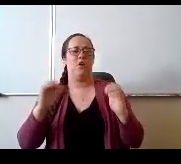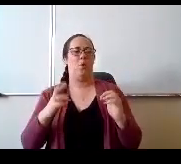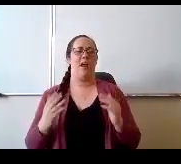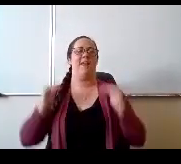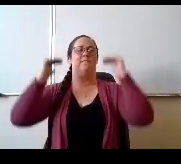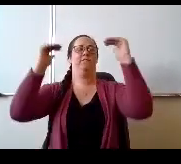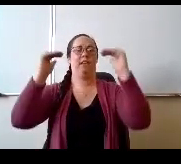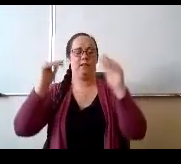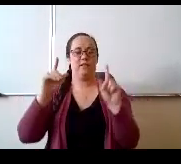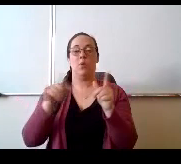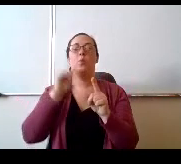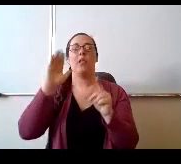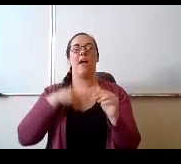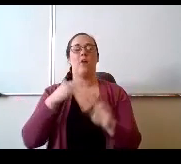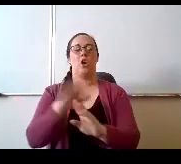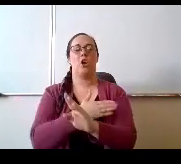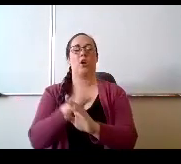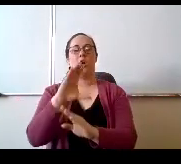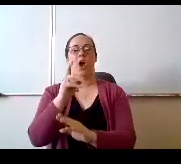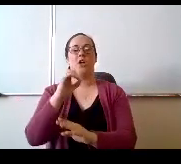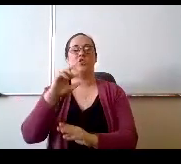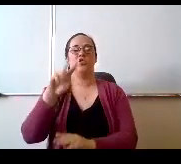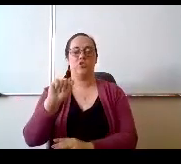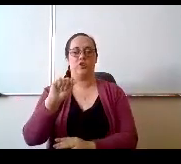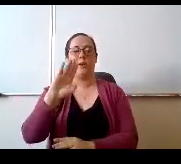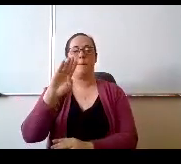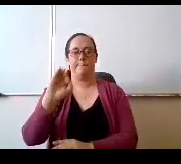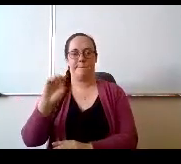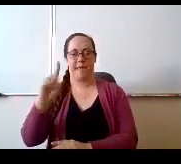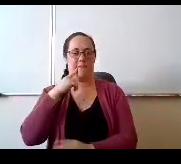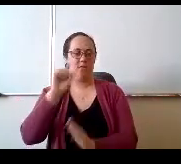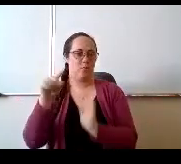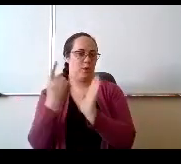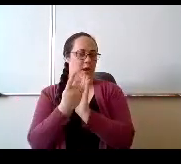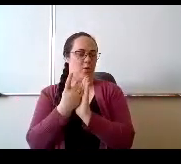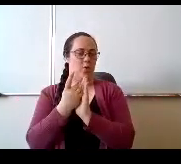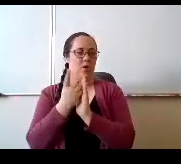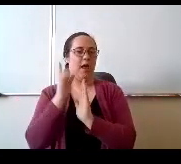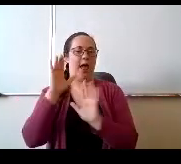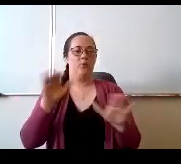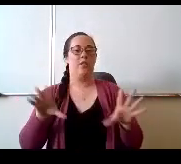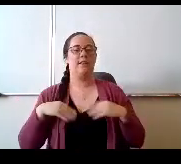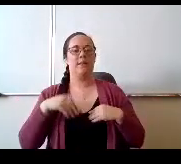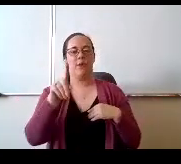concert band for one hour and take 100 and. 100 plus students in the individual